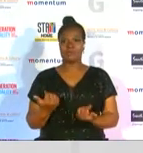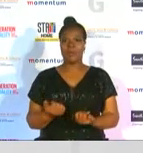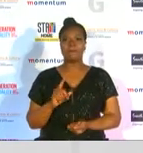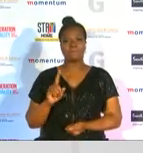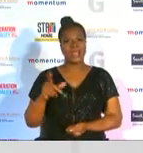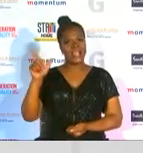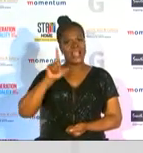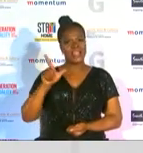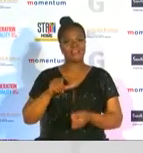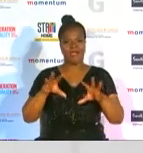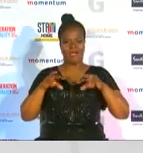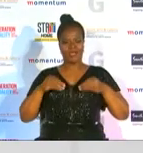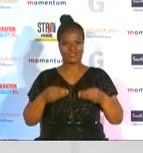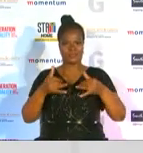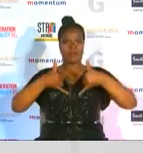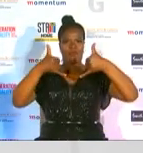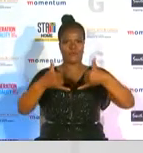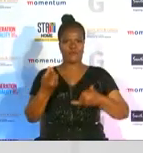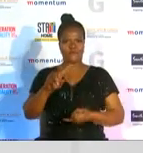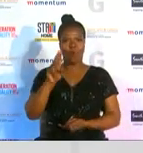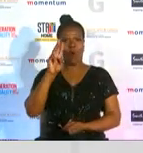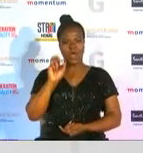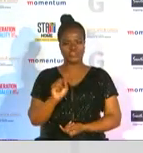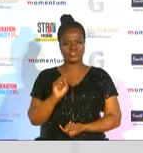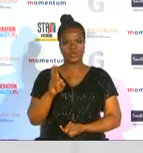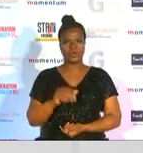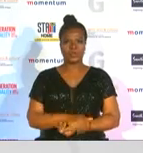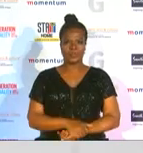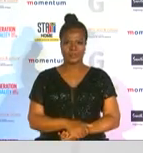to accept the award on her behalf let's hear from asha